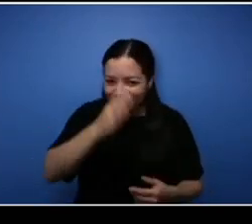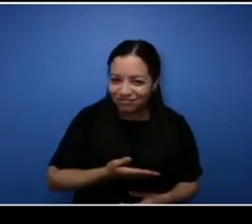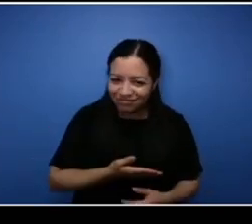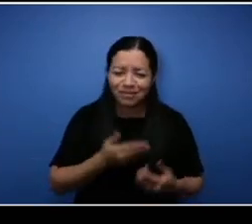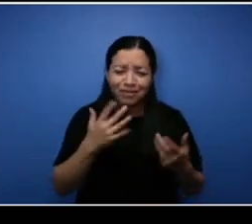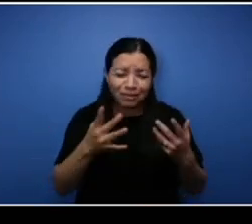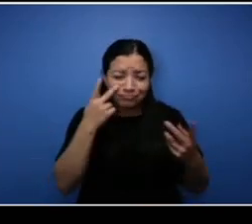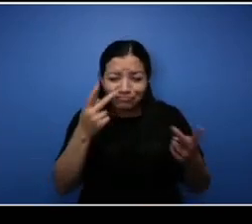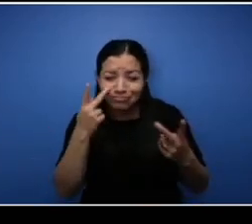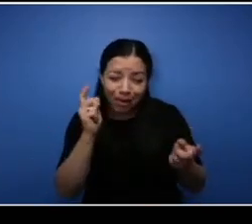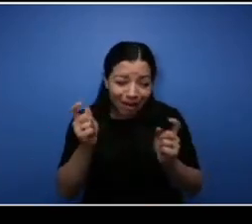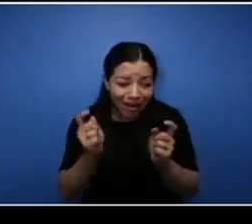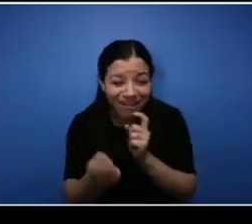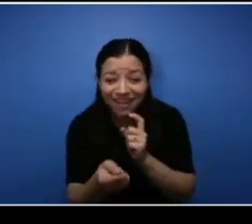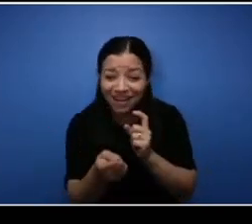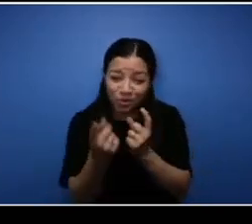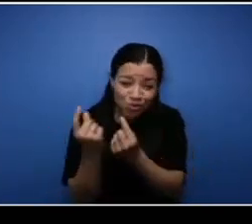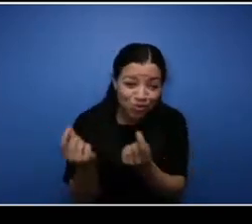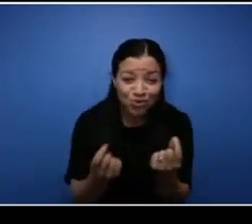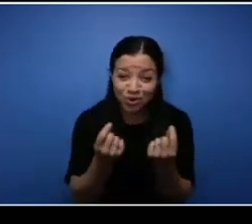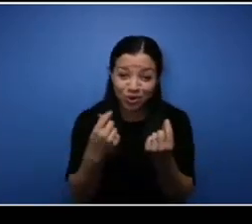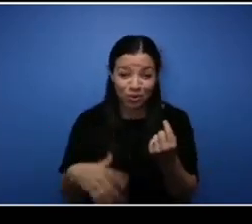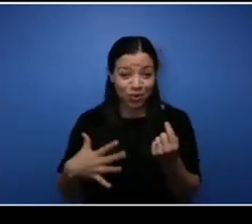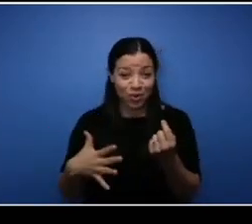you know doing what he's done and now like you know one of the biggest in the entire